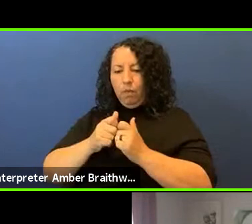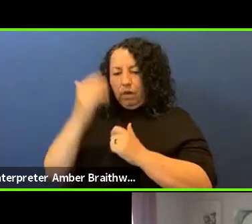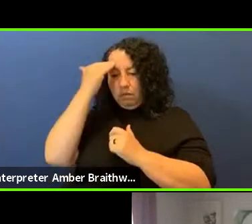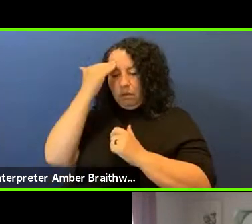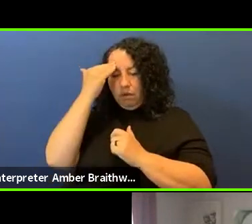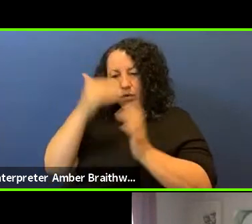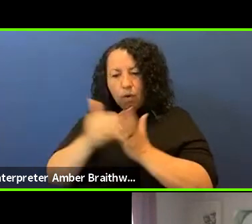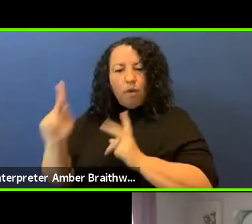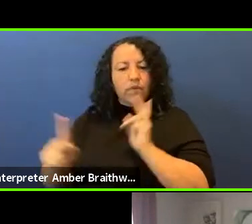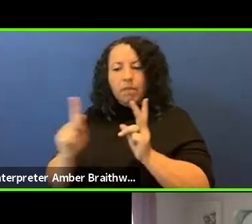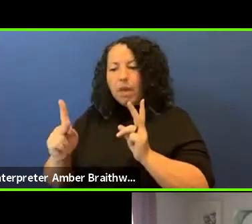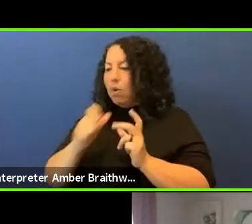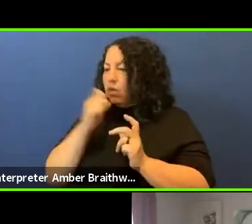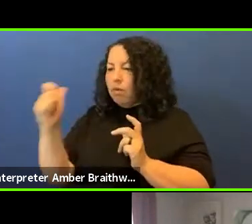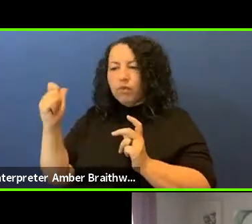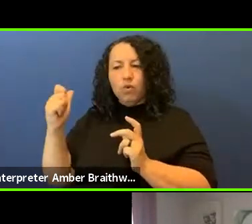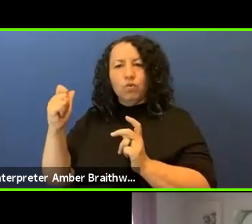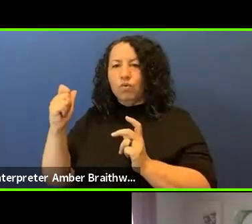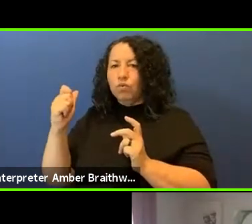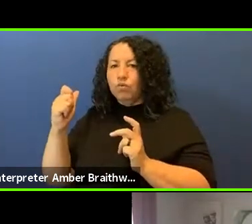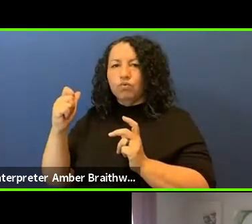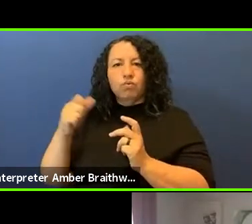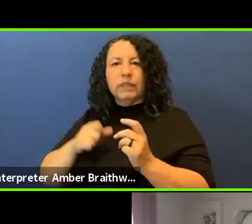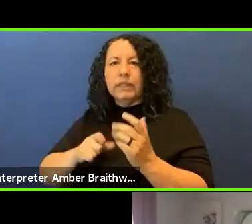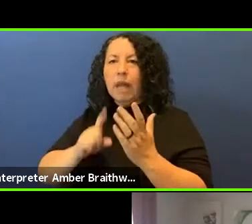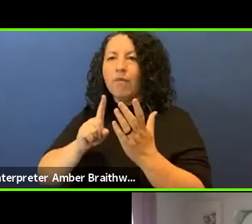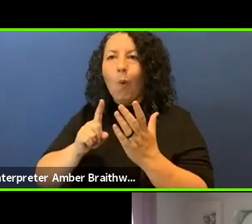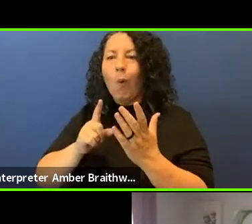will not shove their resume in your face or the business card in your face